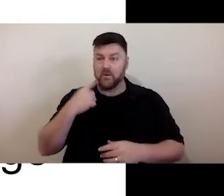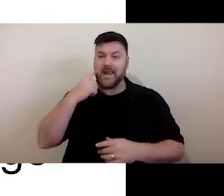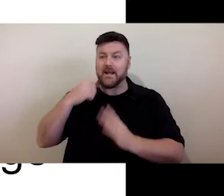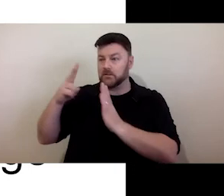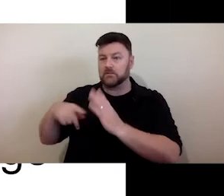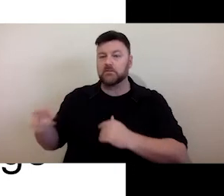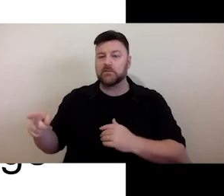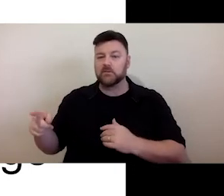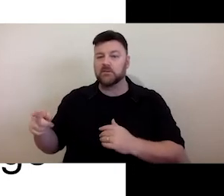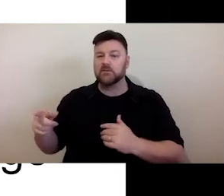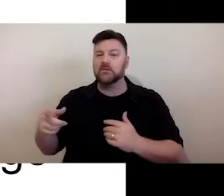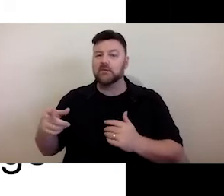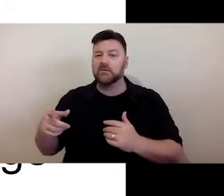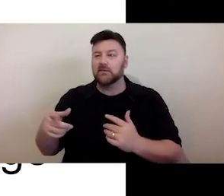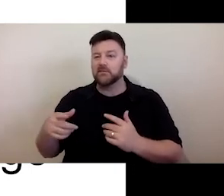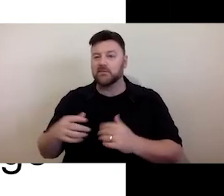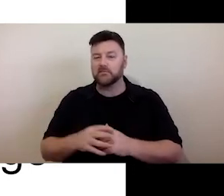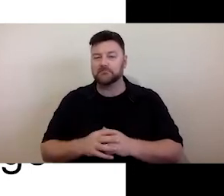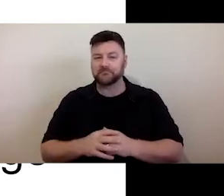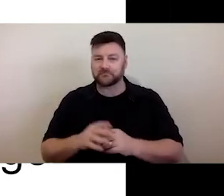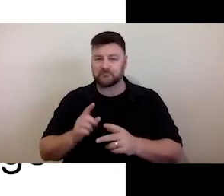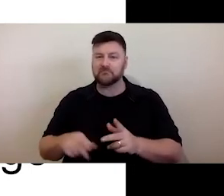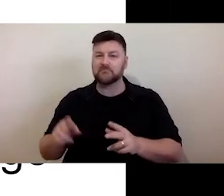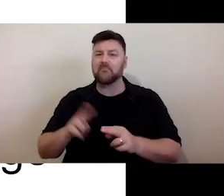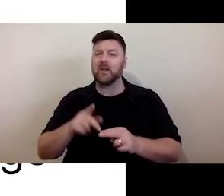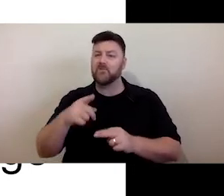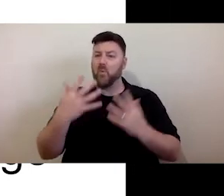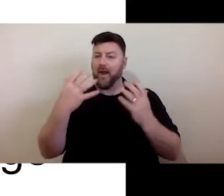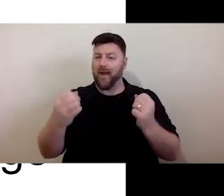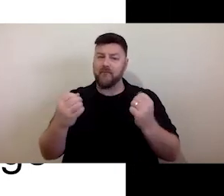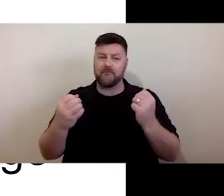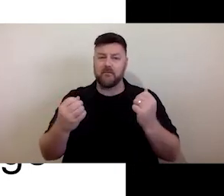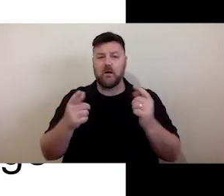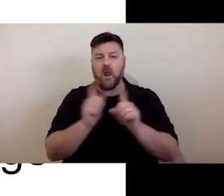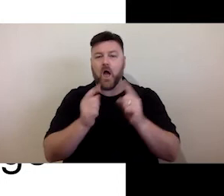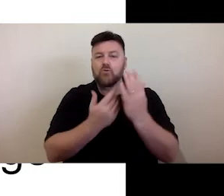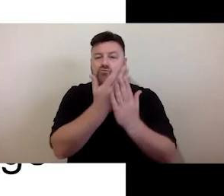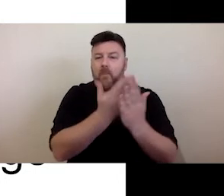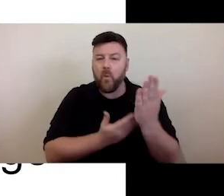your document's about. So if it's a fairly hefty report of some kind -